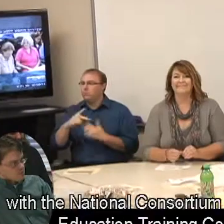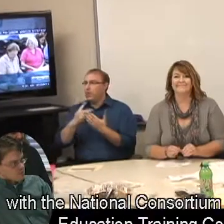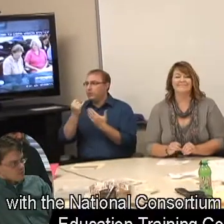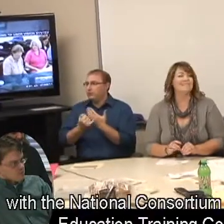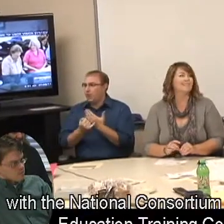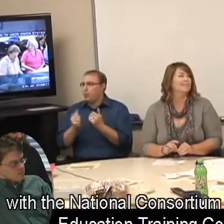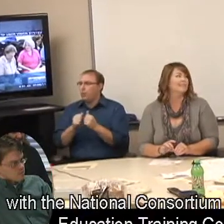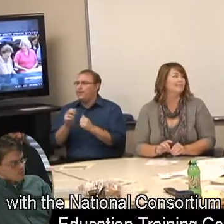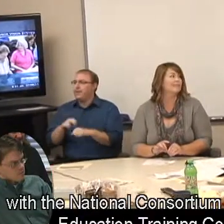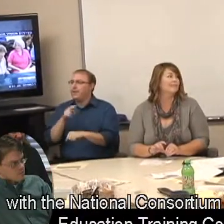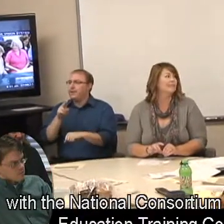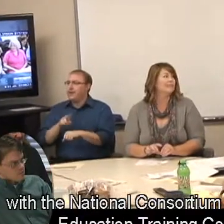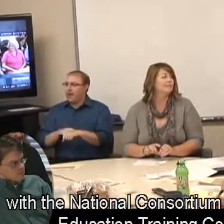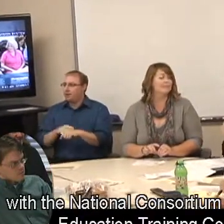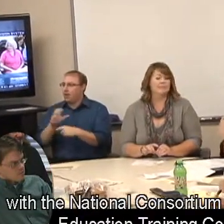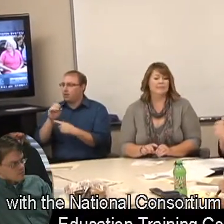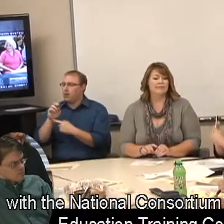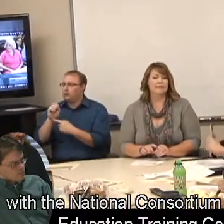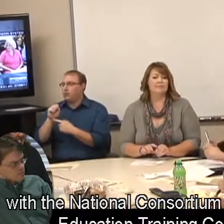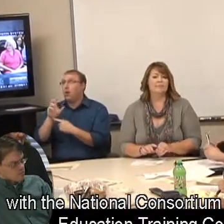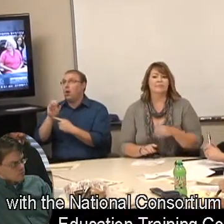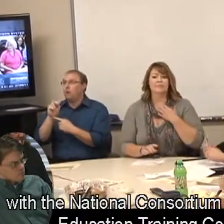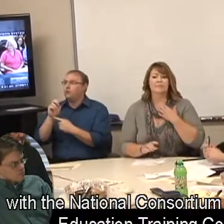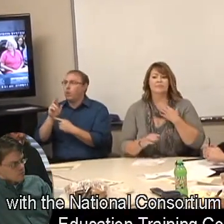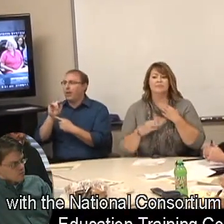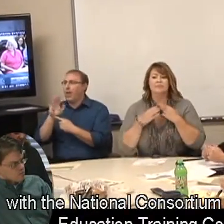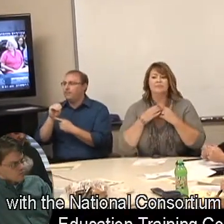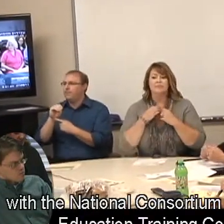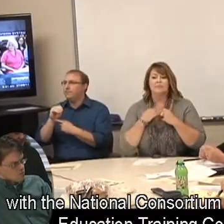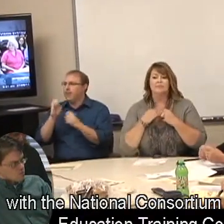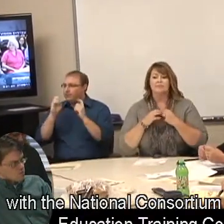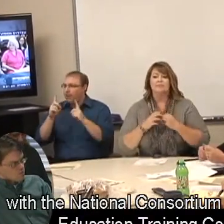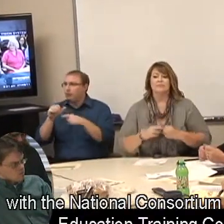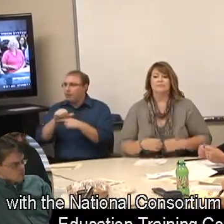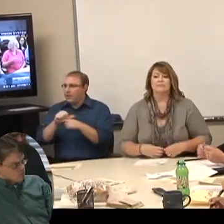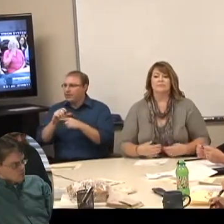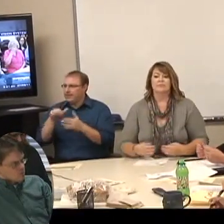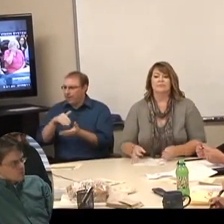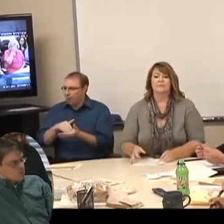with the National Consortium of Interpreter Education Training Centers.